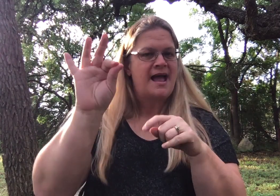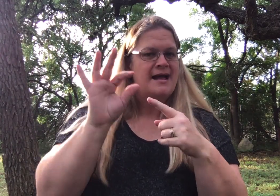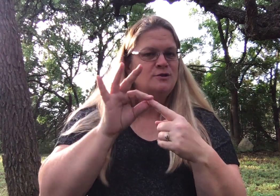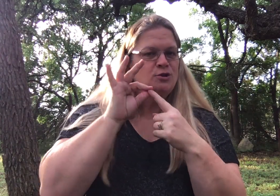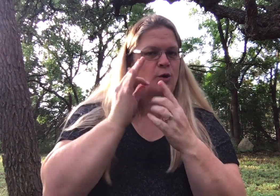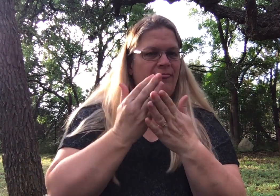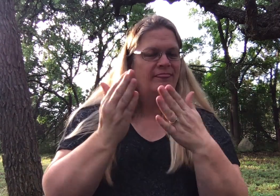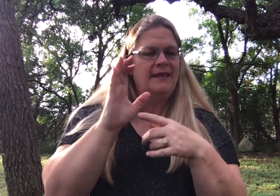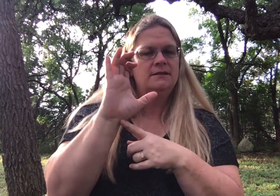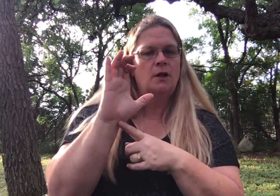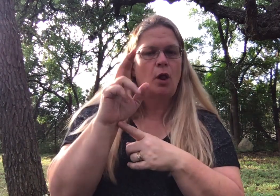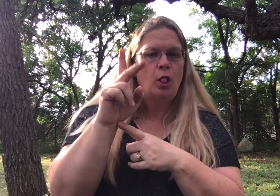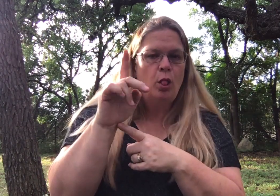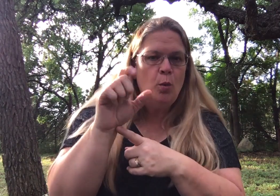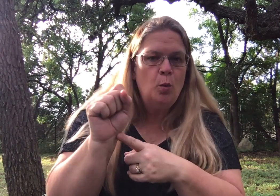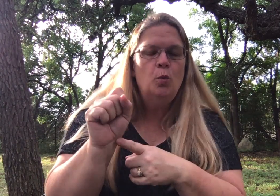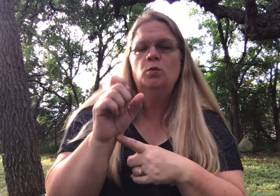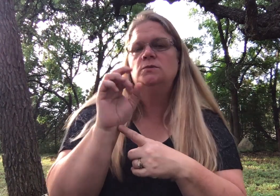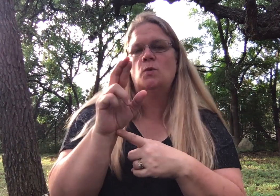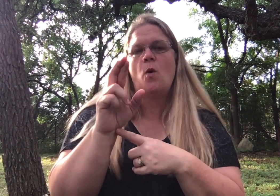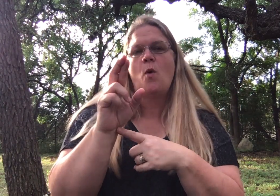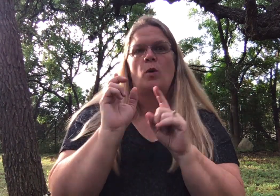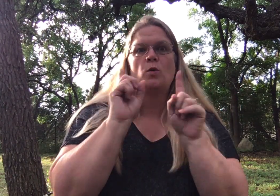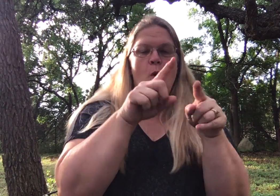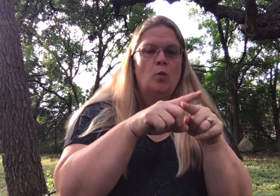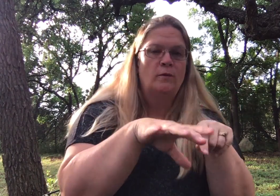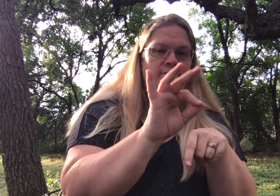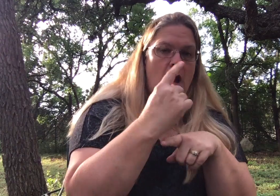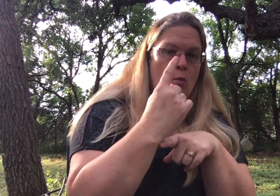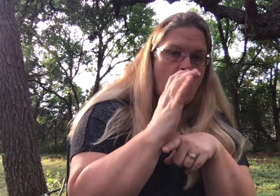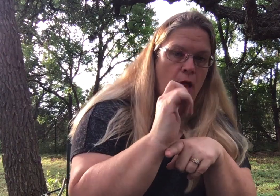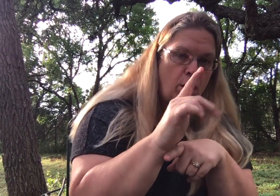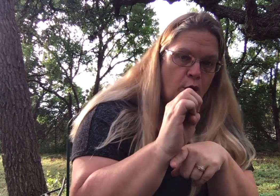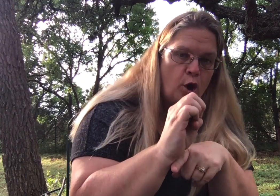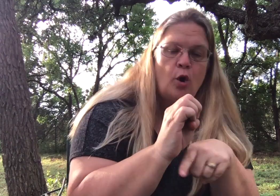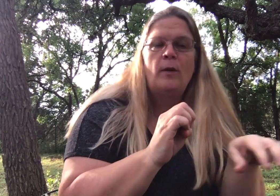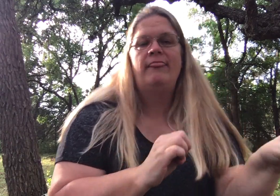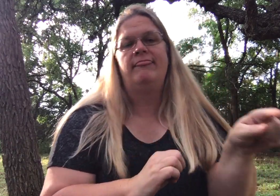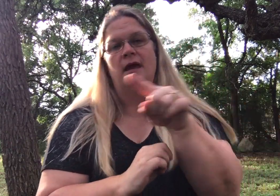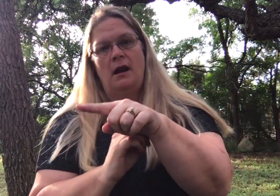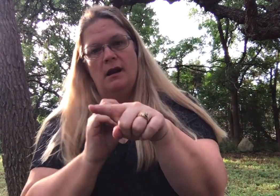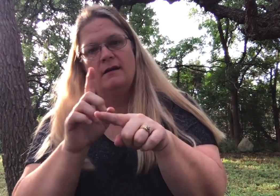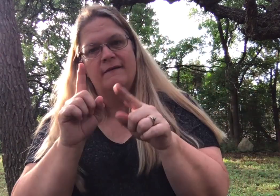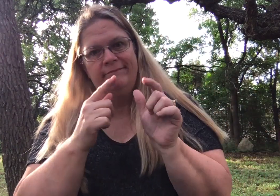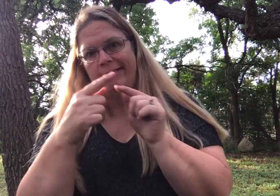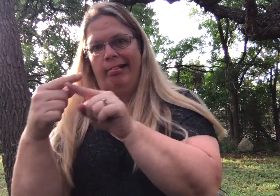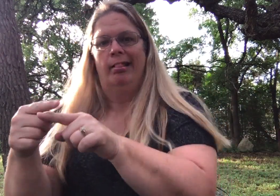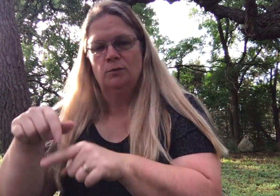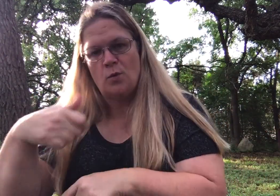to find certain things, clues, or perhaps to go find one clue, and they go to a different area